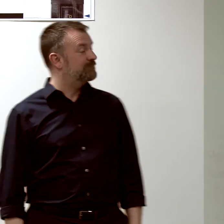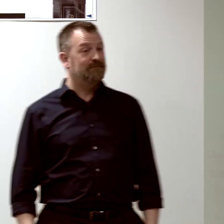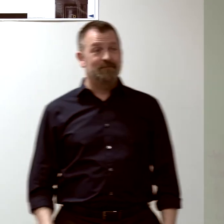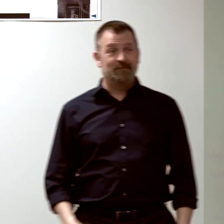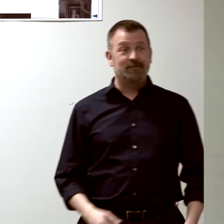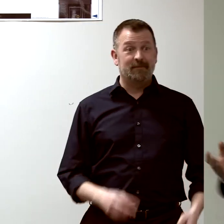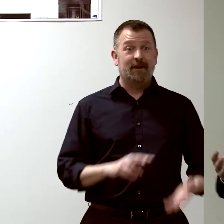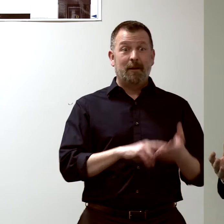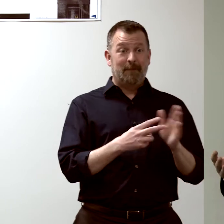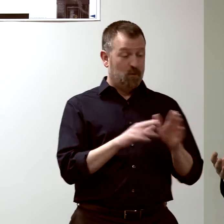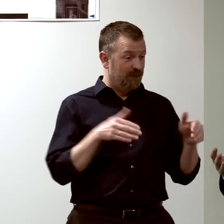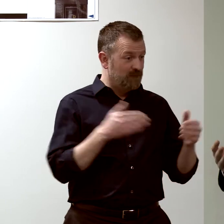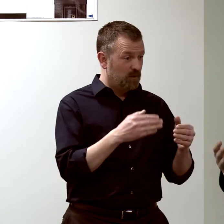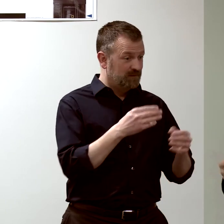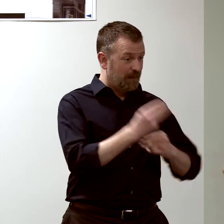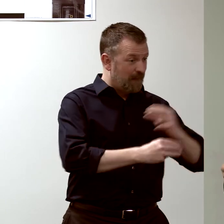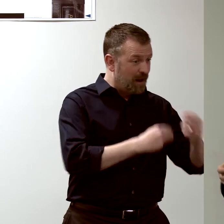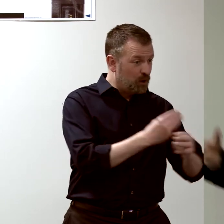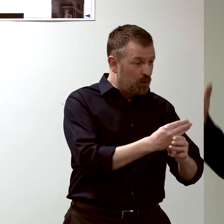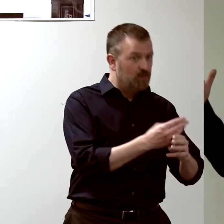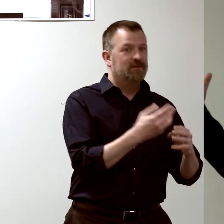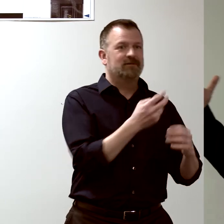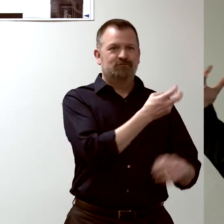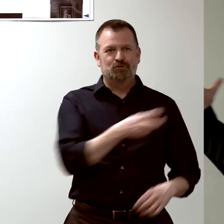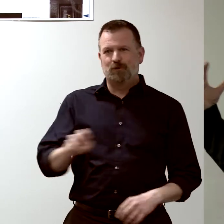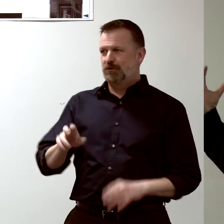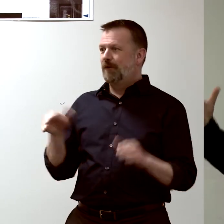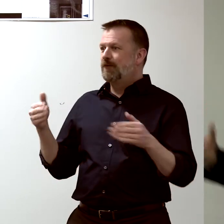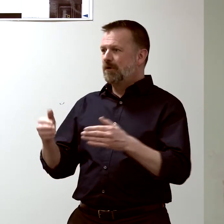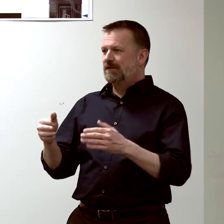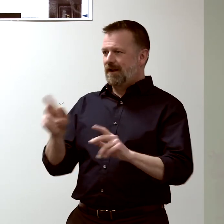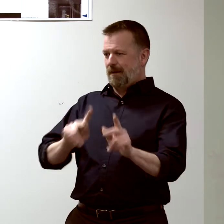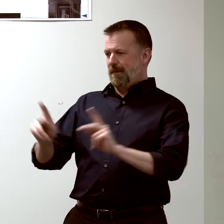So then we more from molecules to populations...